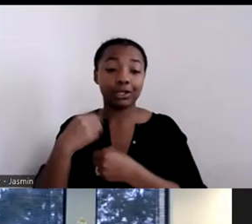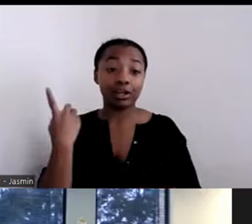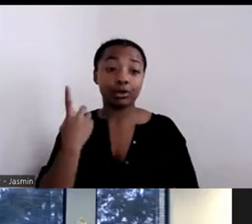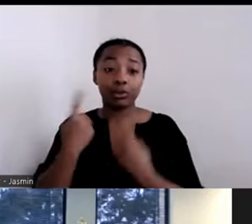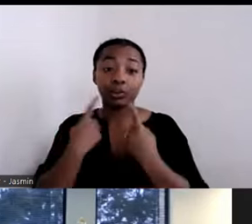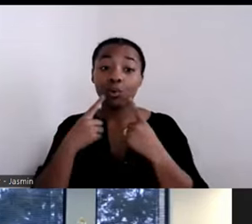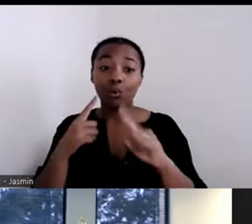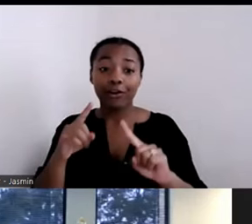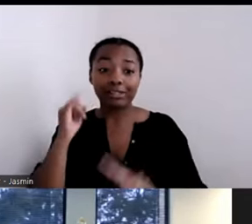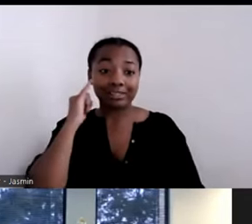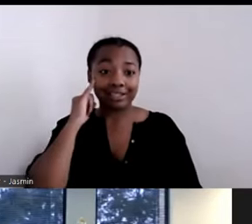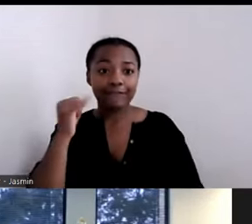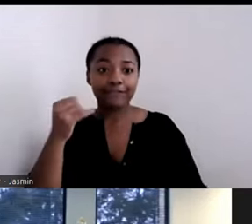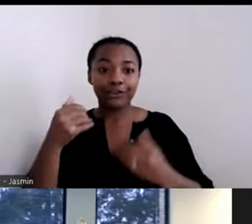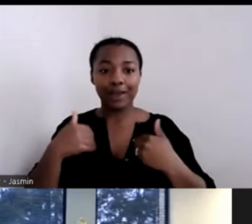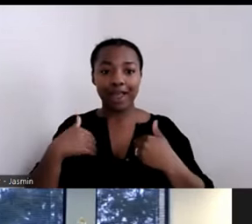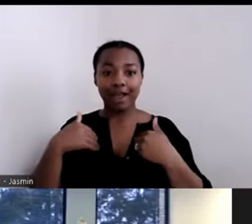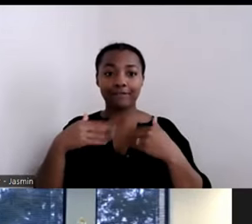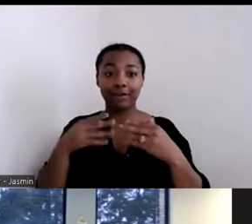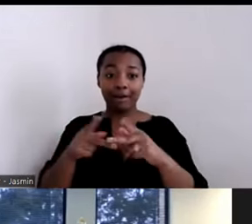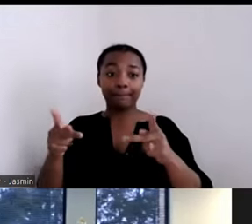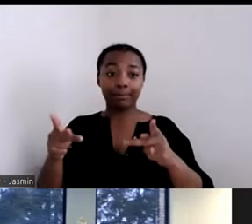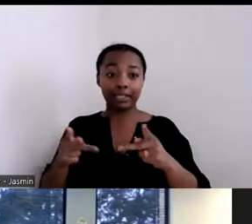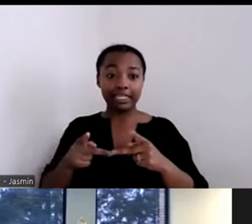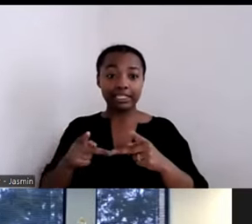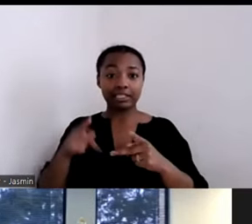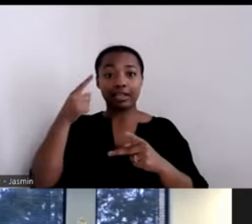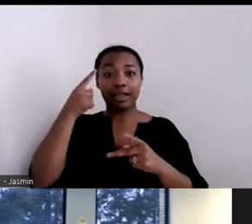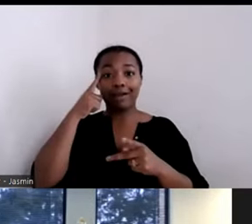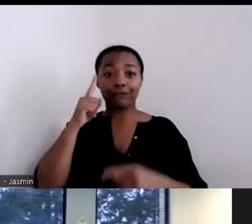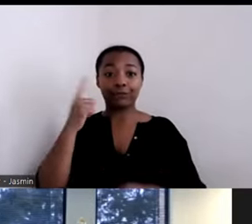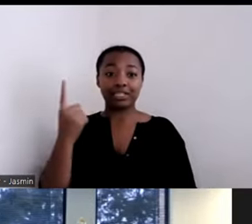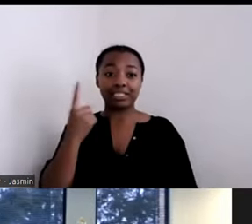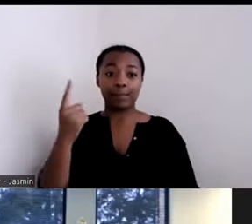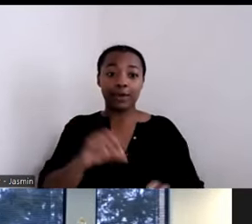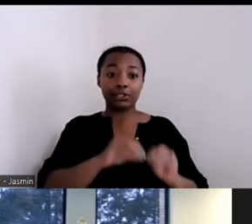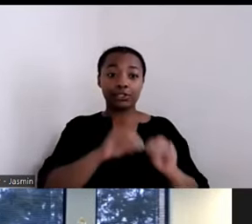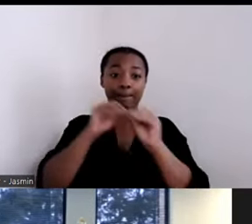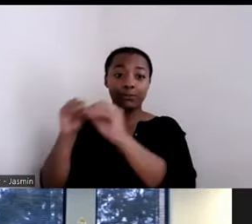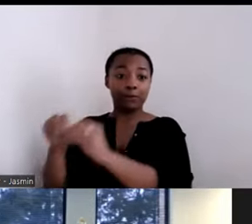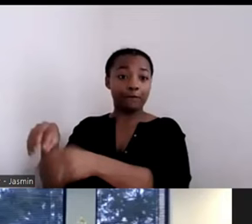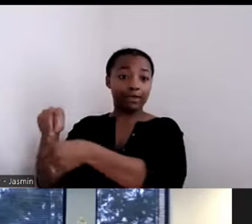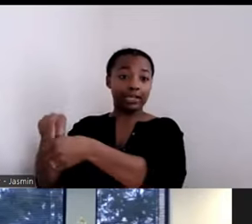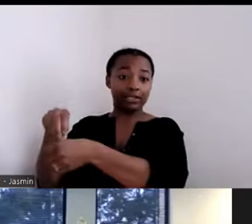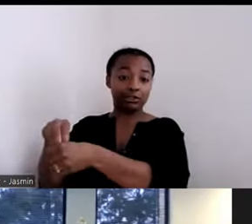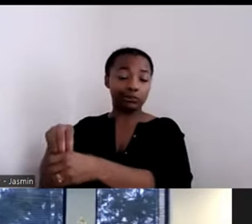to that is affordable and accessible. So what have been some effective strategies